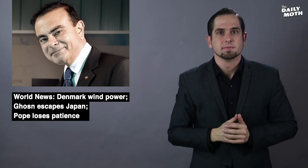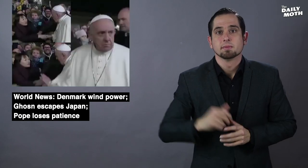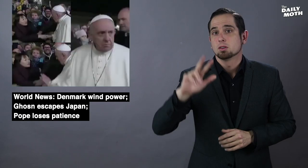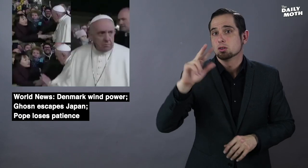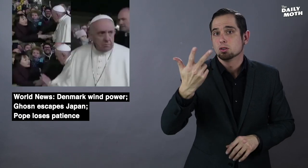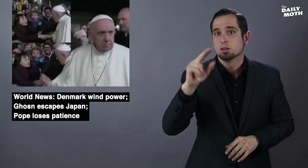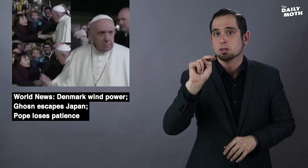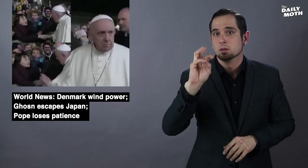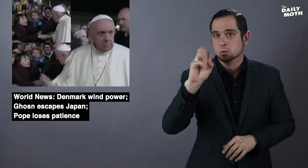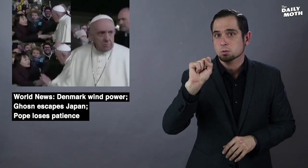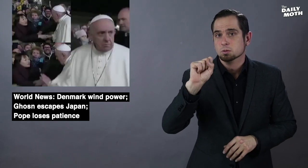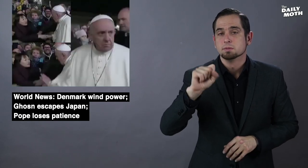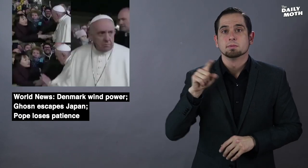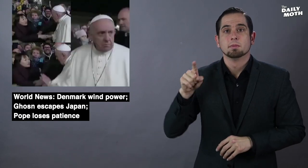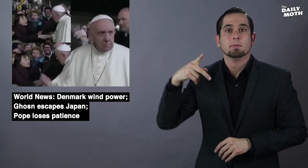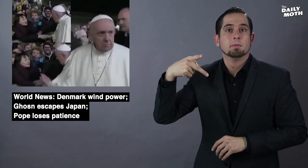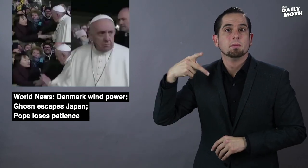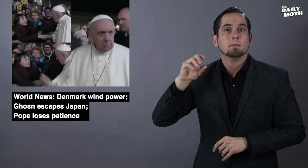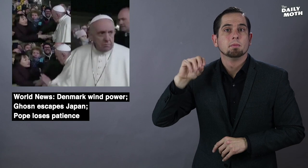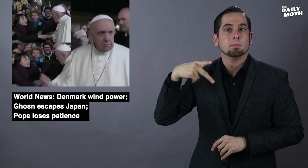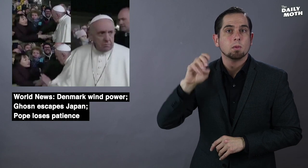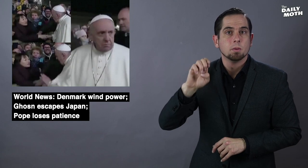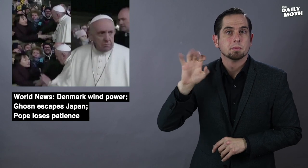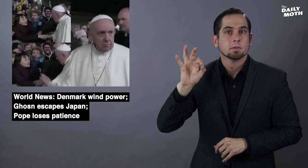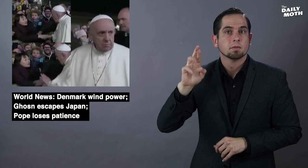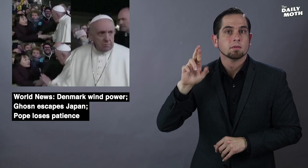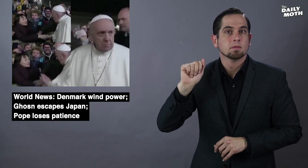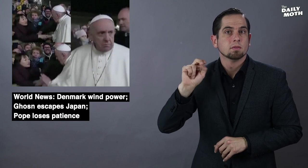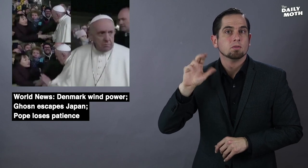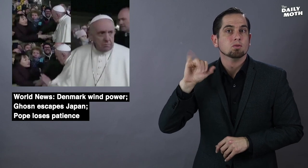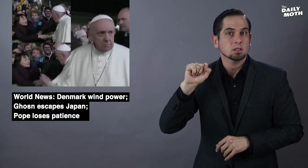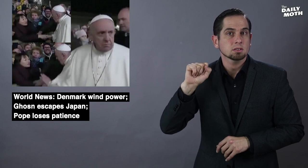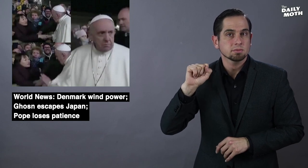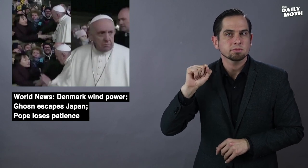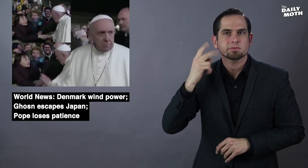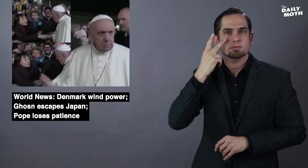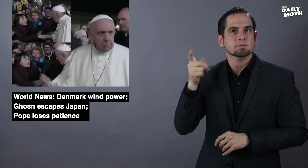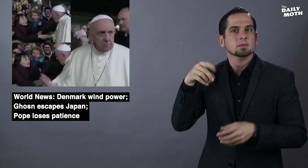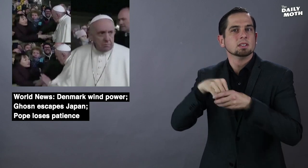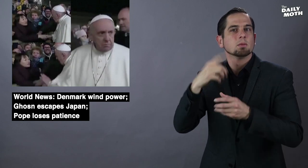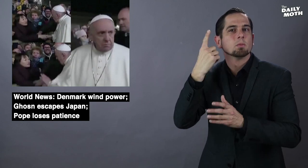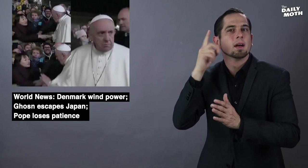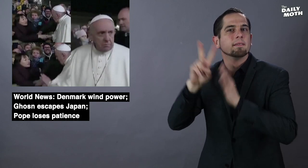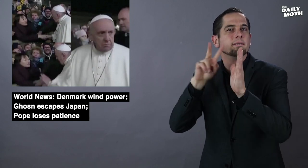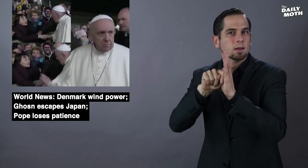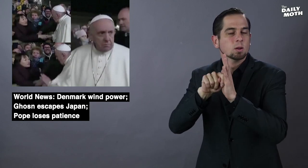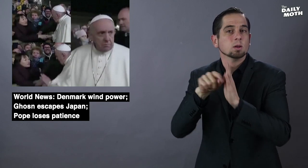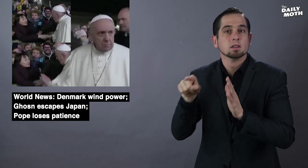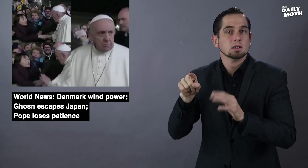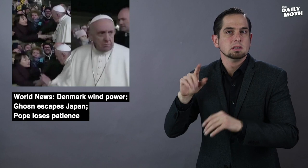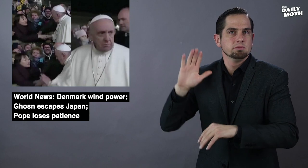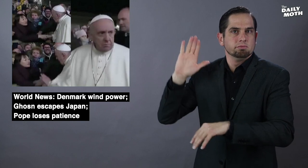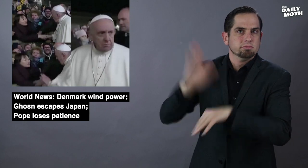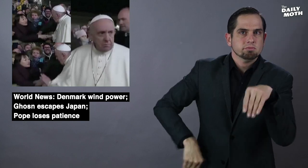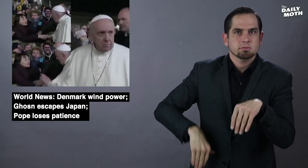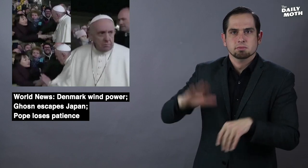The third news - Pope Francis was seen in a video slapping